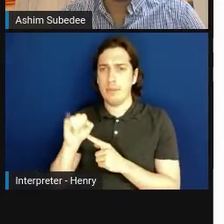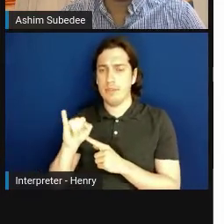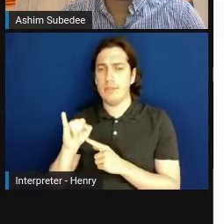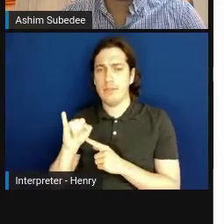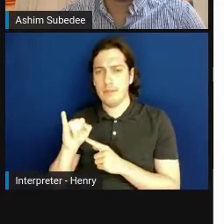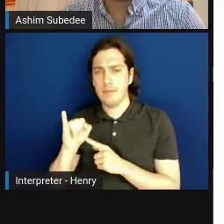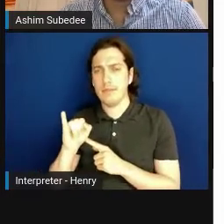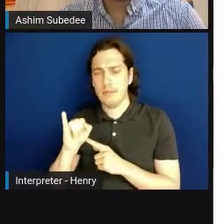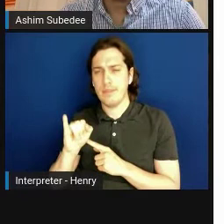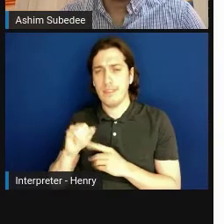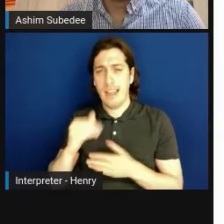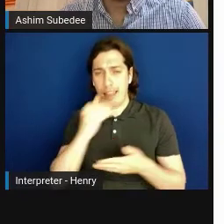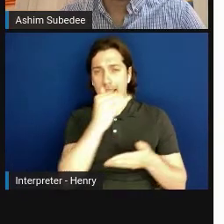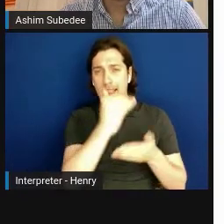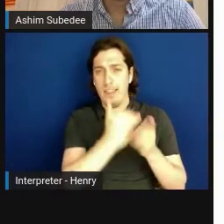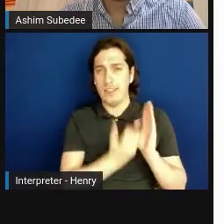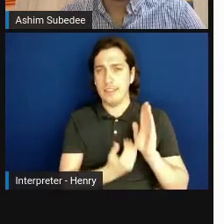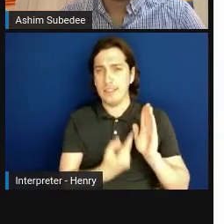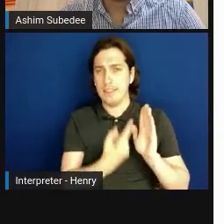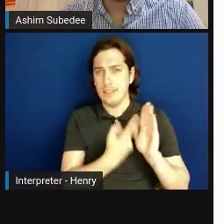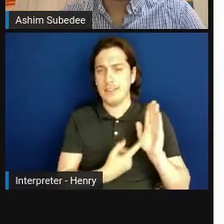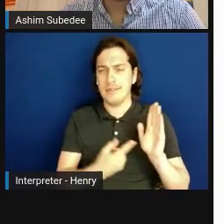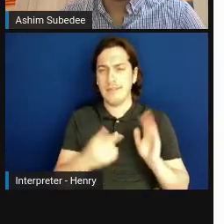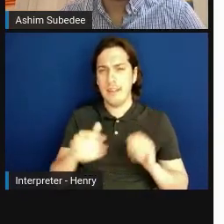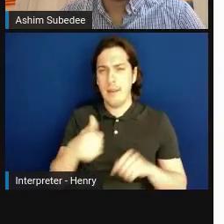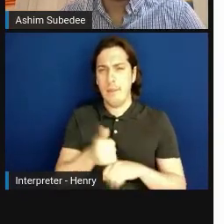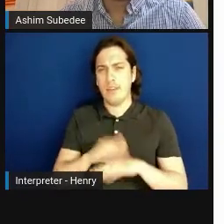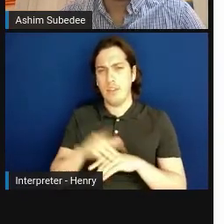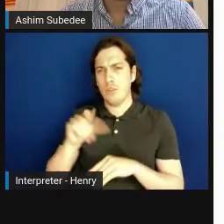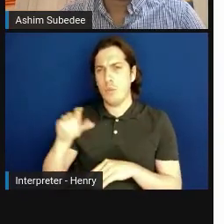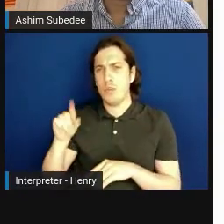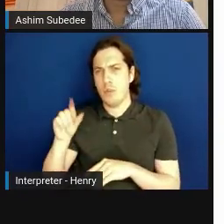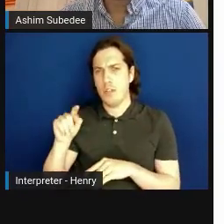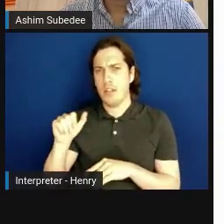The list was based on 2020 data from the U.S. Department of Education.